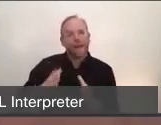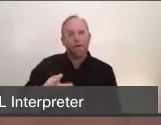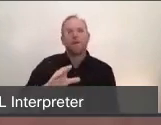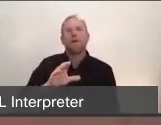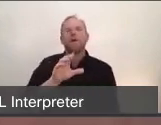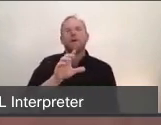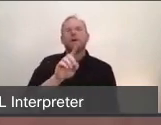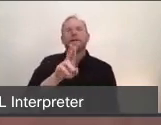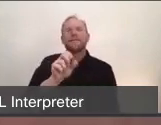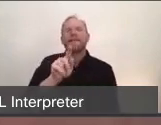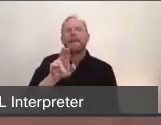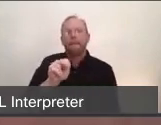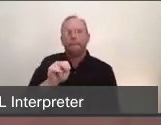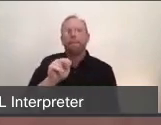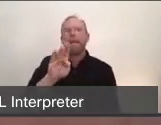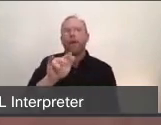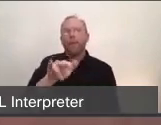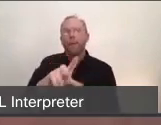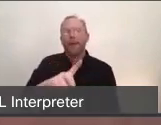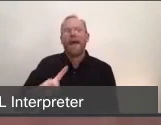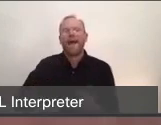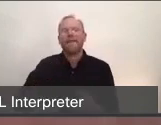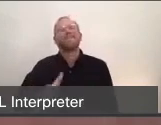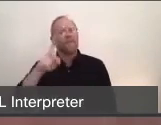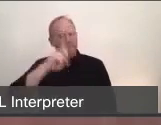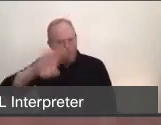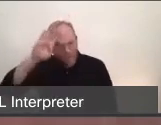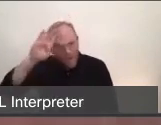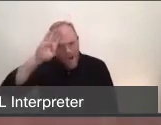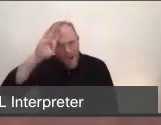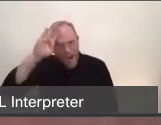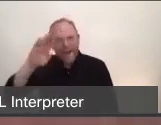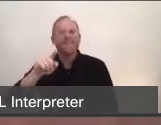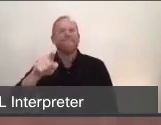And finally, representing Marin County Fire and also the North Bay Incident Management Team,